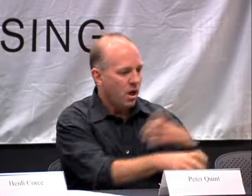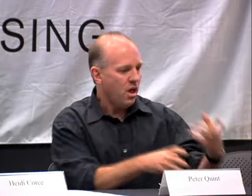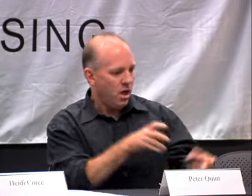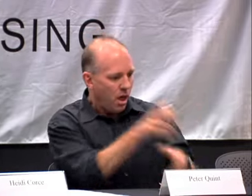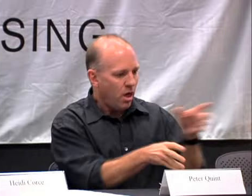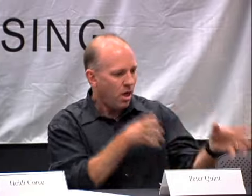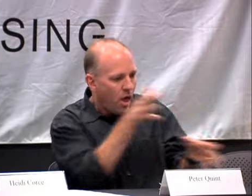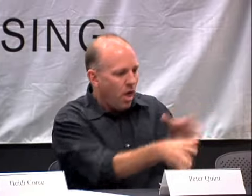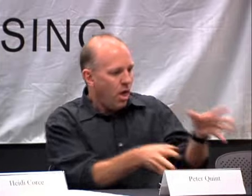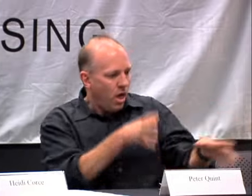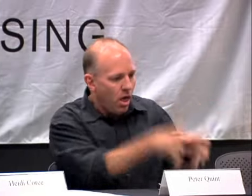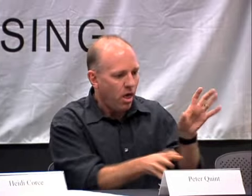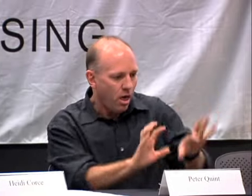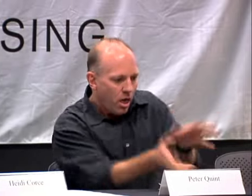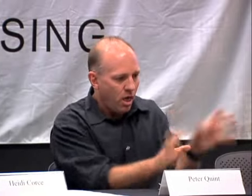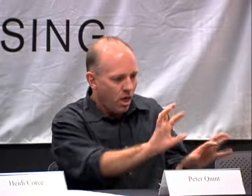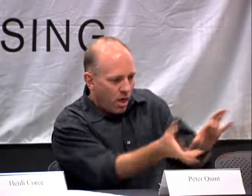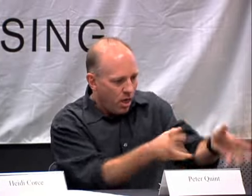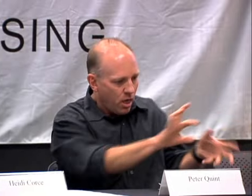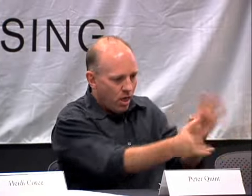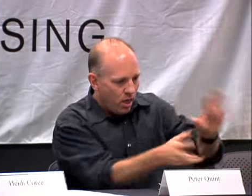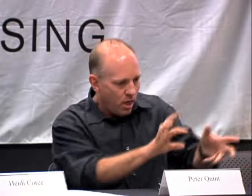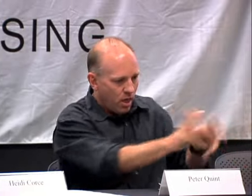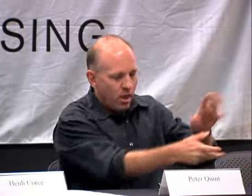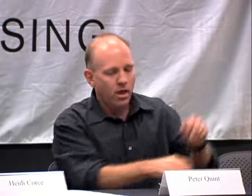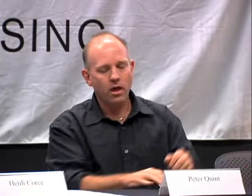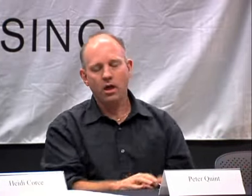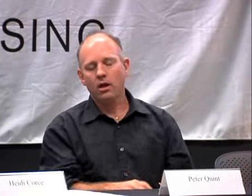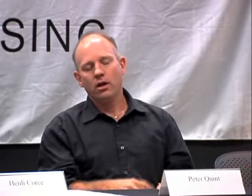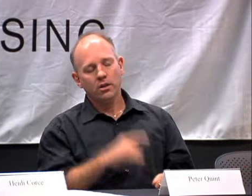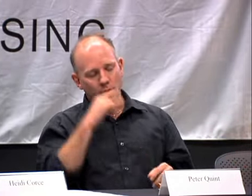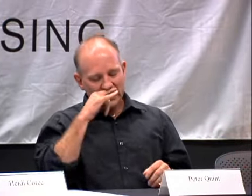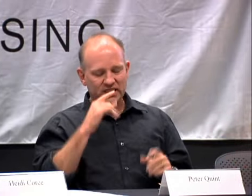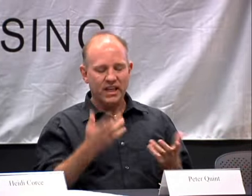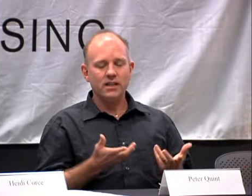HEARING AIDS, SPEECH TEACHING, TRYING TO DO EVERYTHING ALL AT ONE